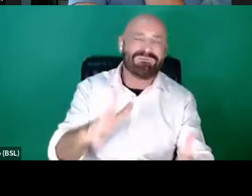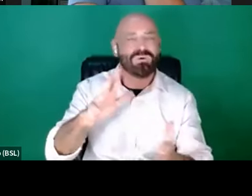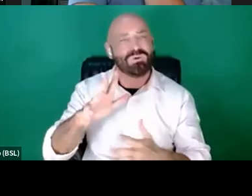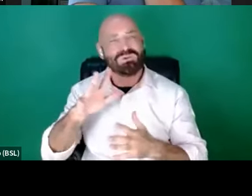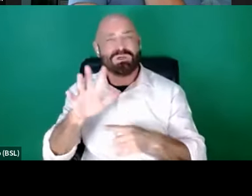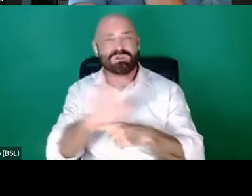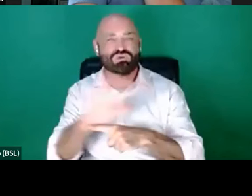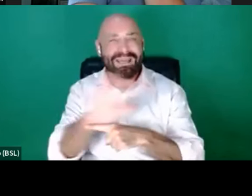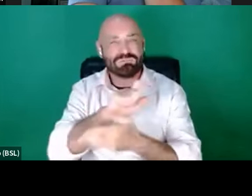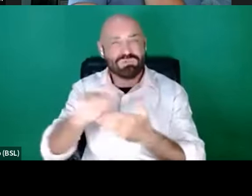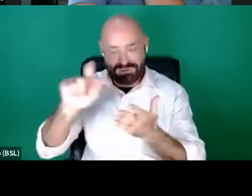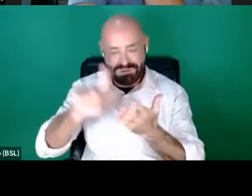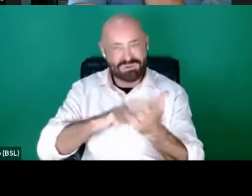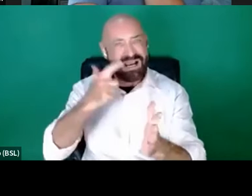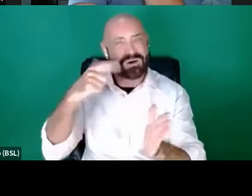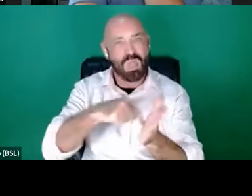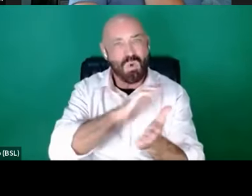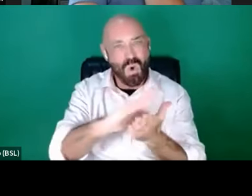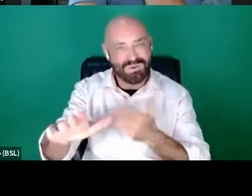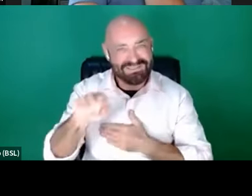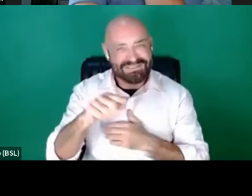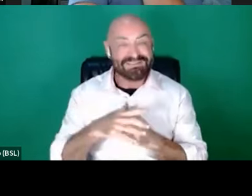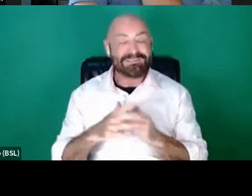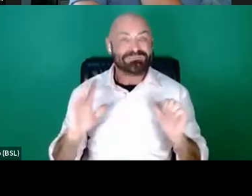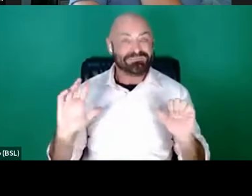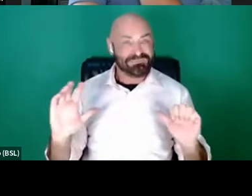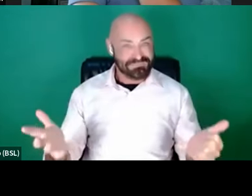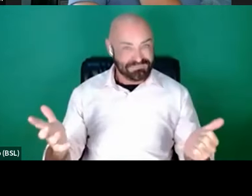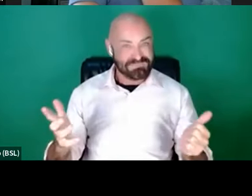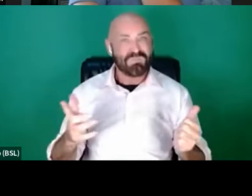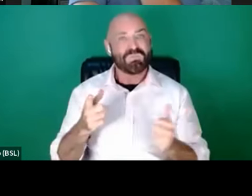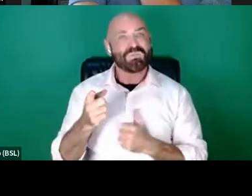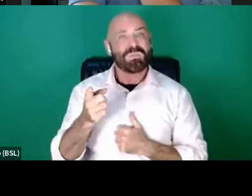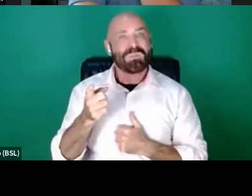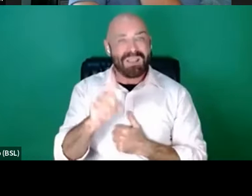And we also have Jess Loveland from BBC Writersroom.